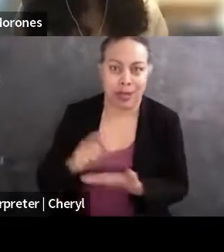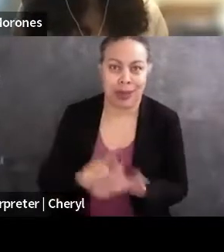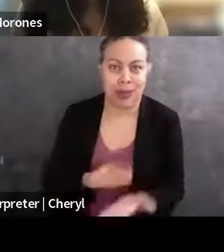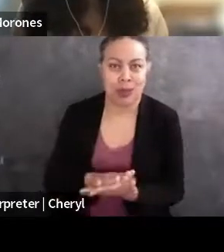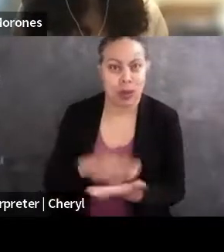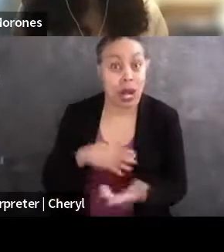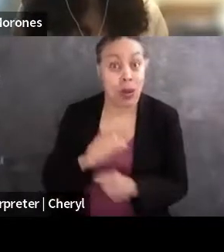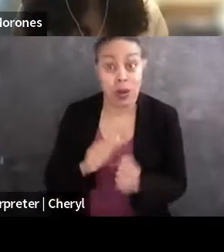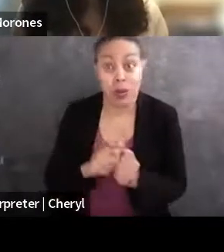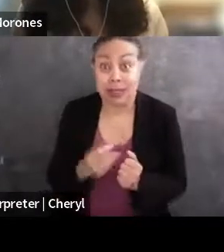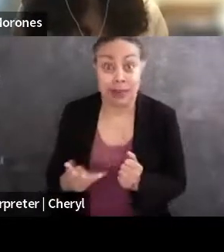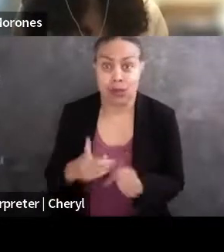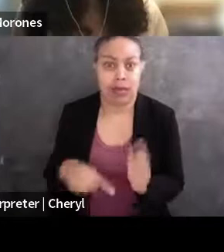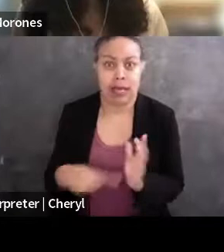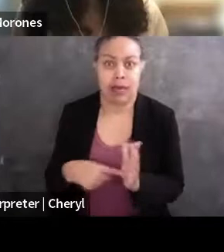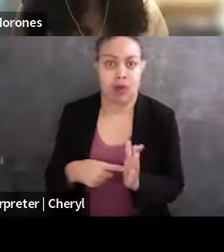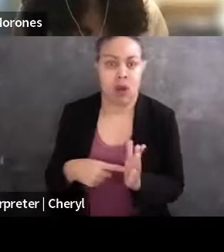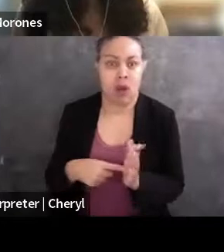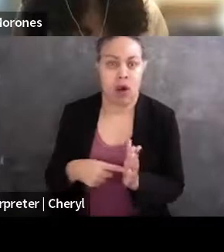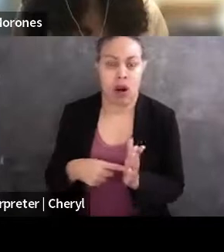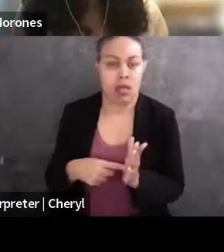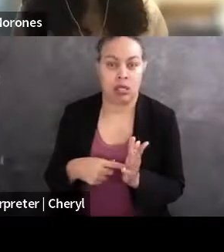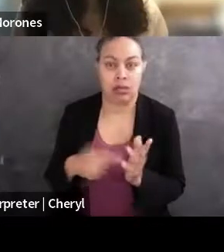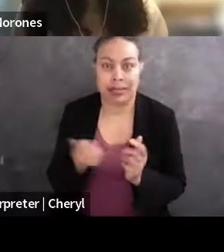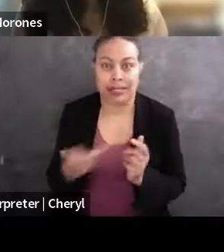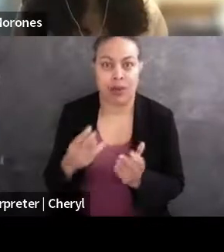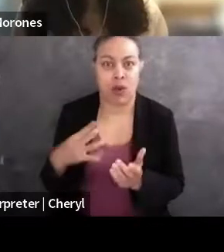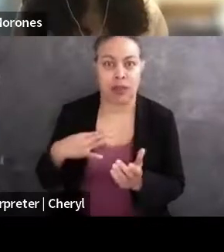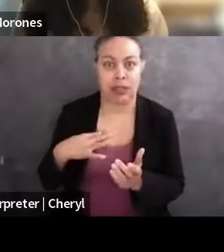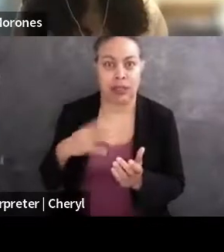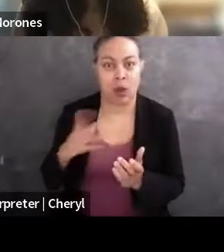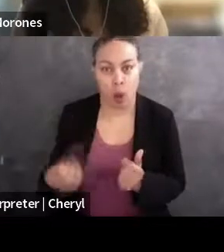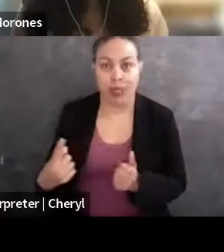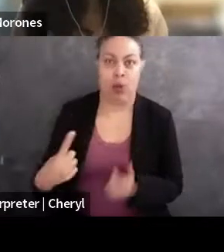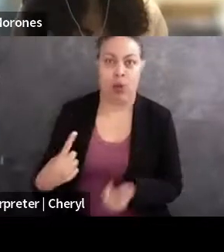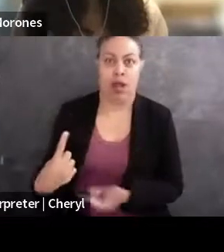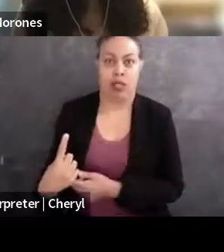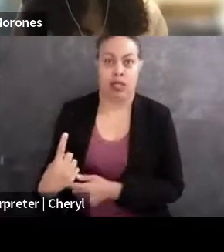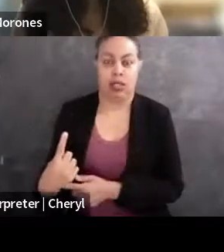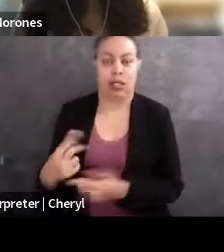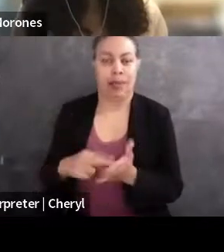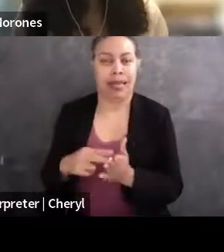who can't afford more than one application. So from go, there are financial barriers.